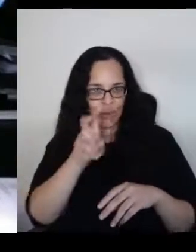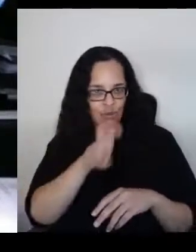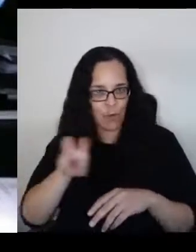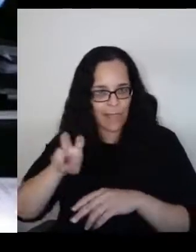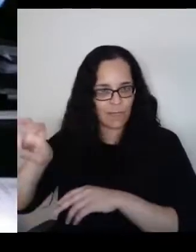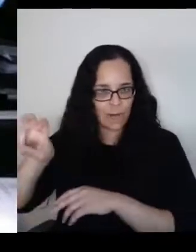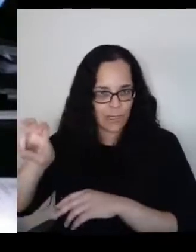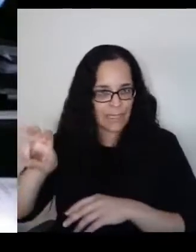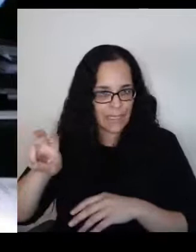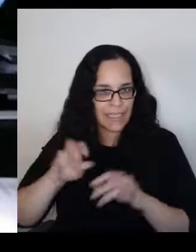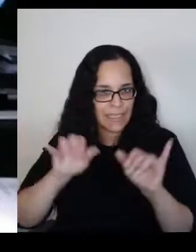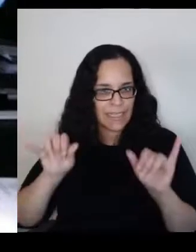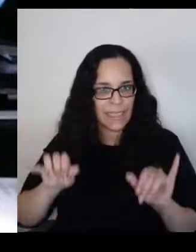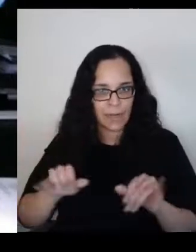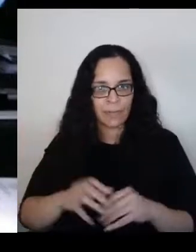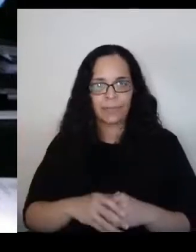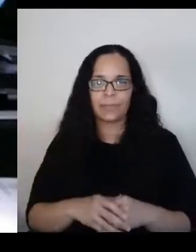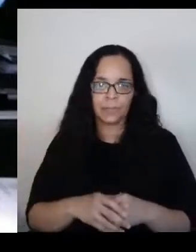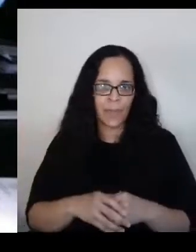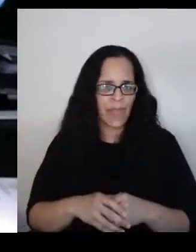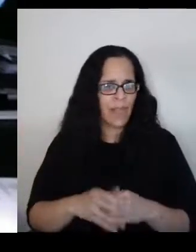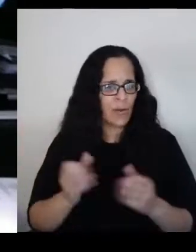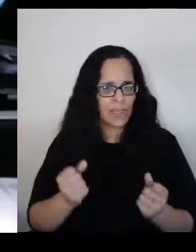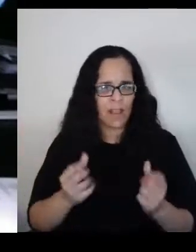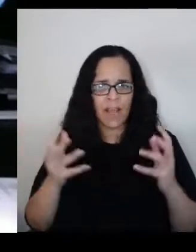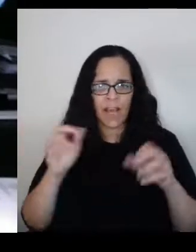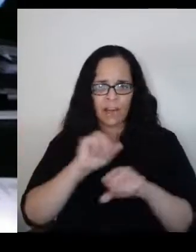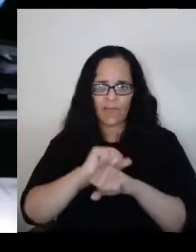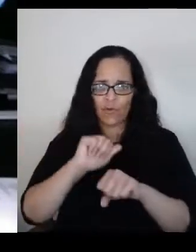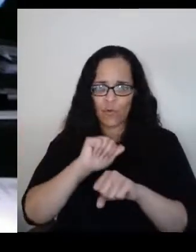for the Kindertransport was done by Quakers